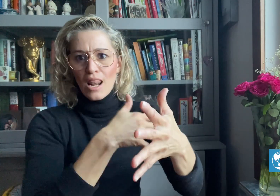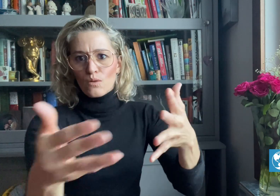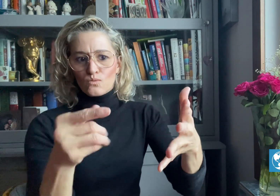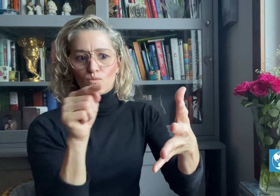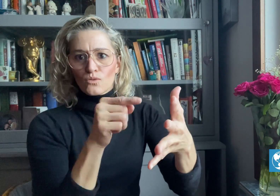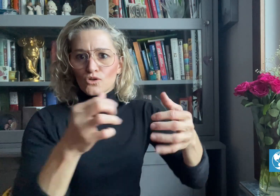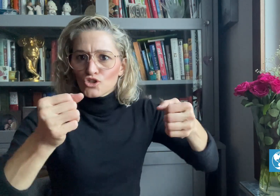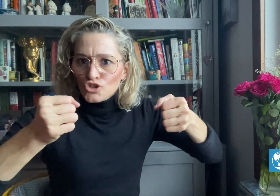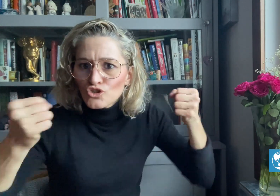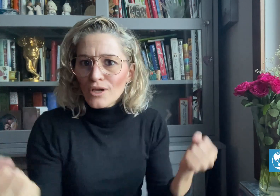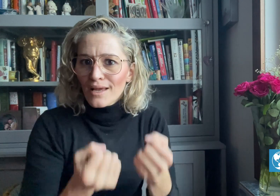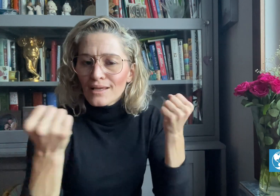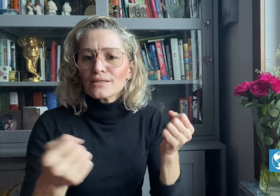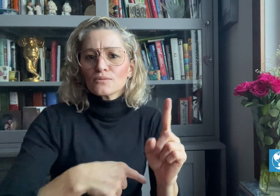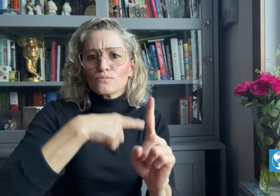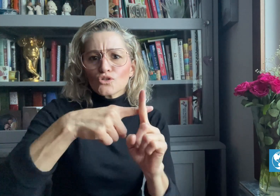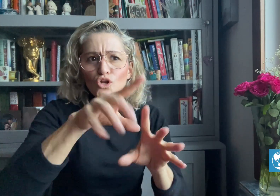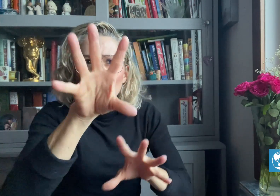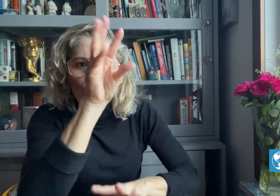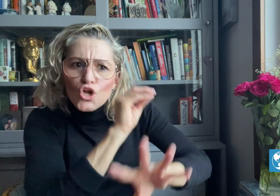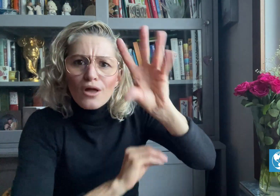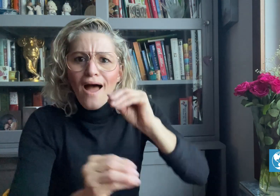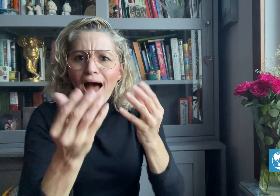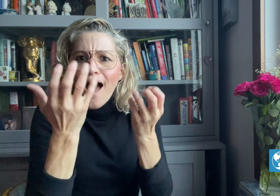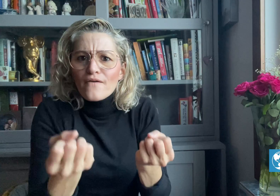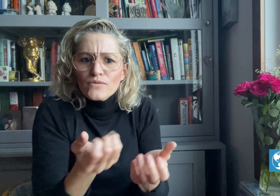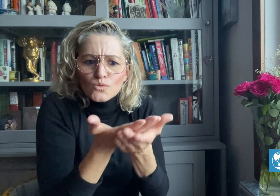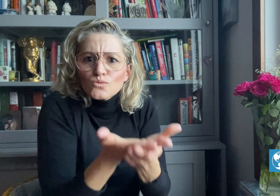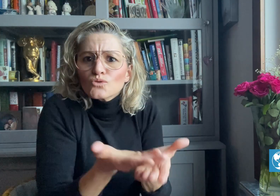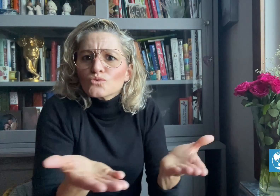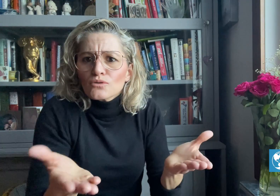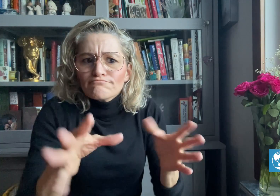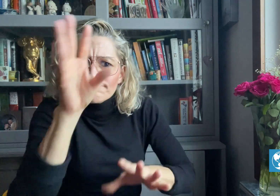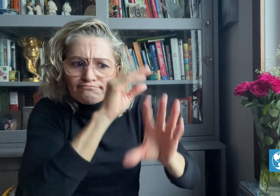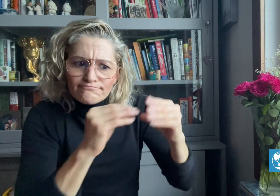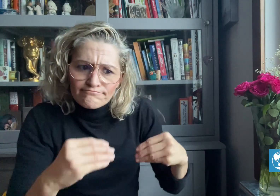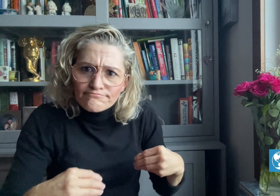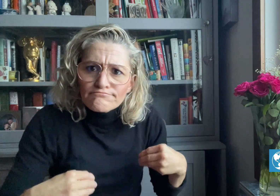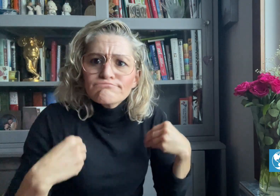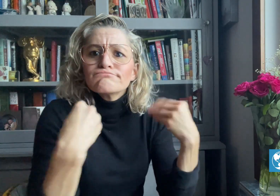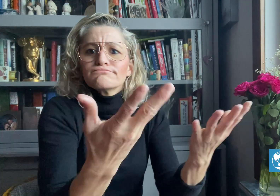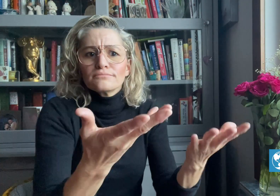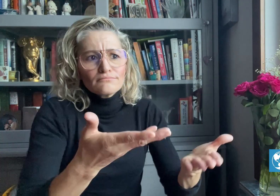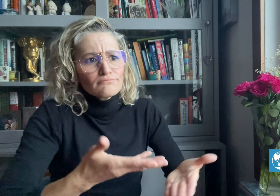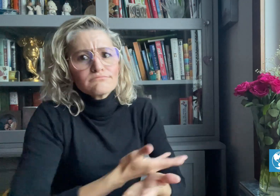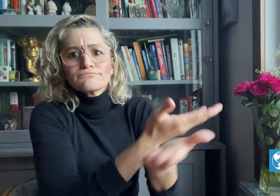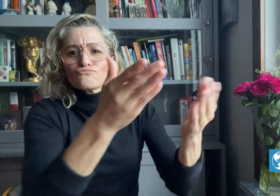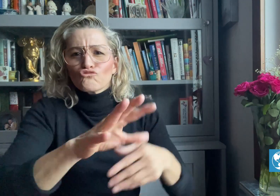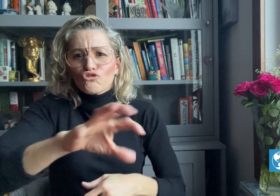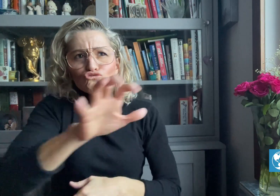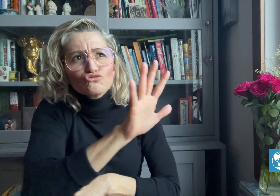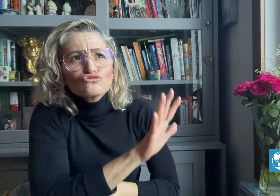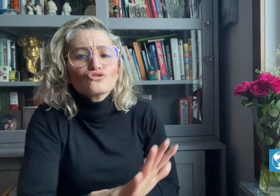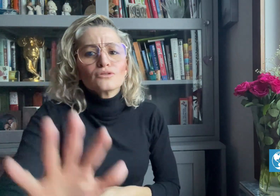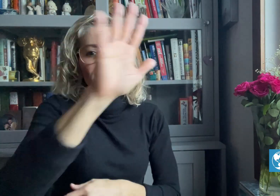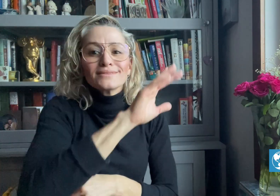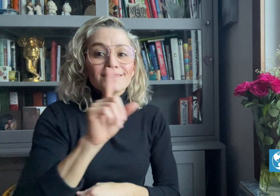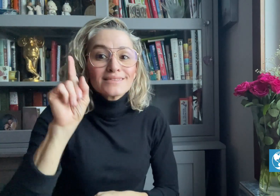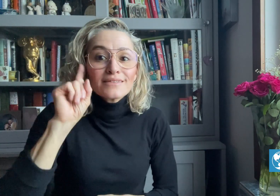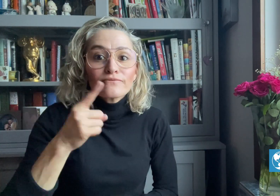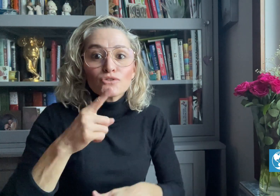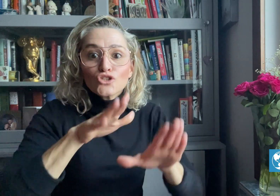and learning resources are used nationwide for Deaf students